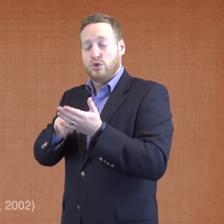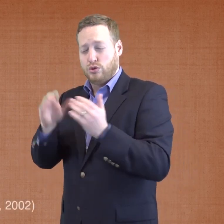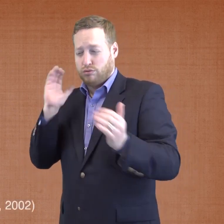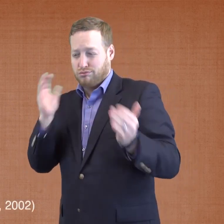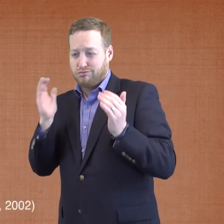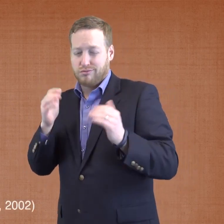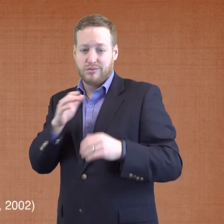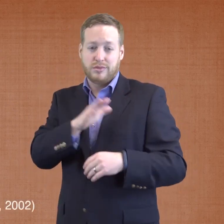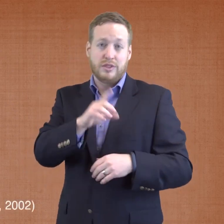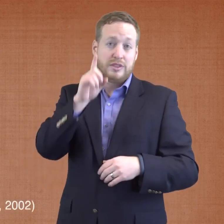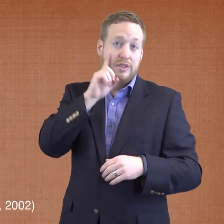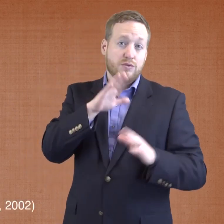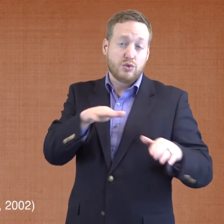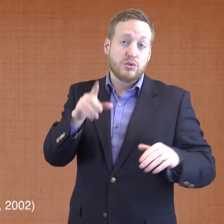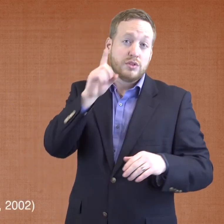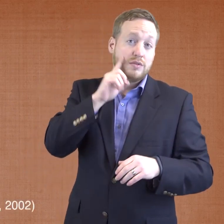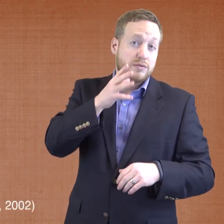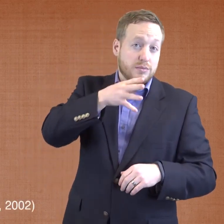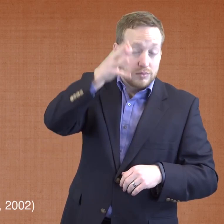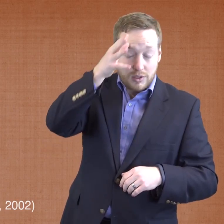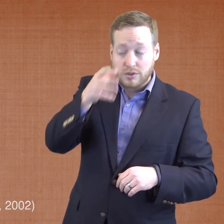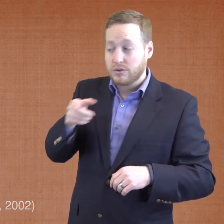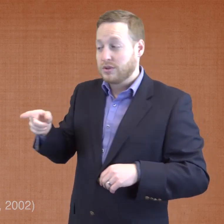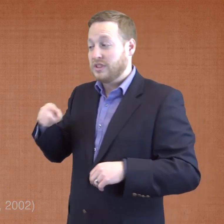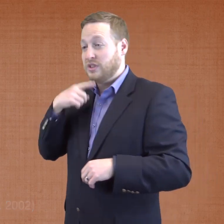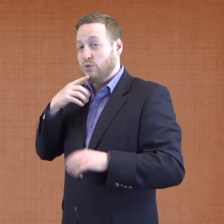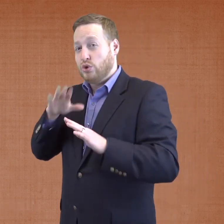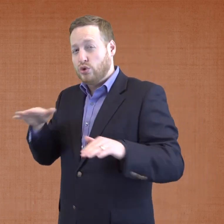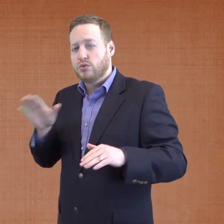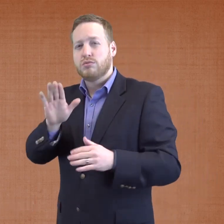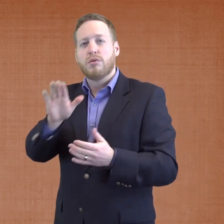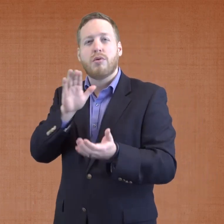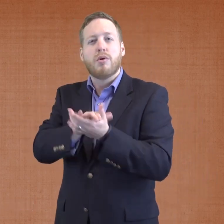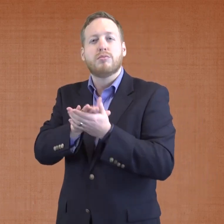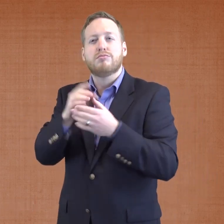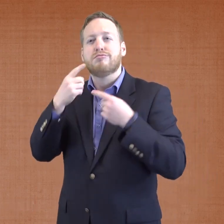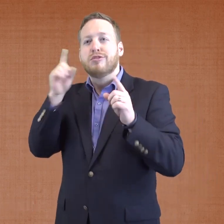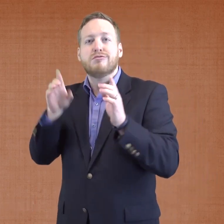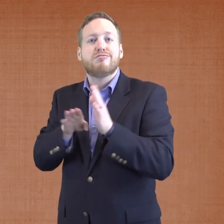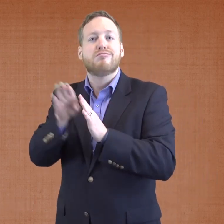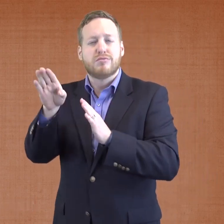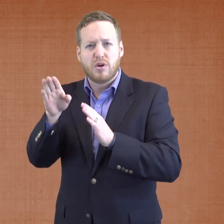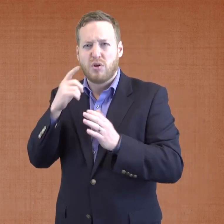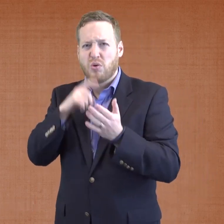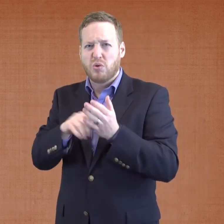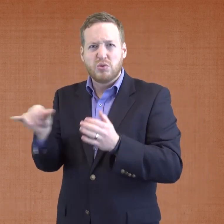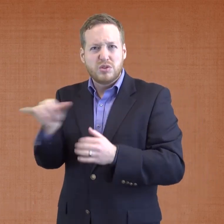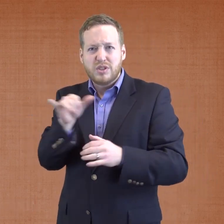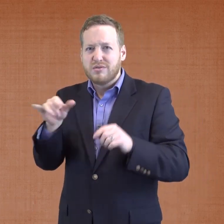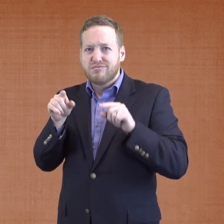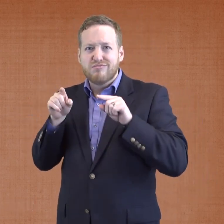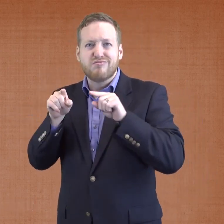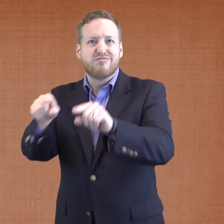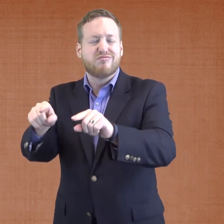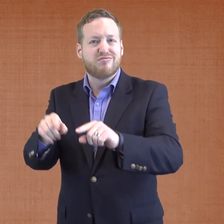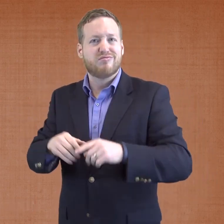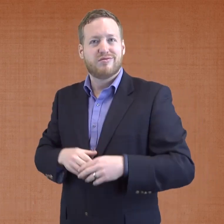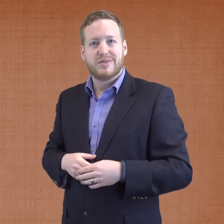Research shows that Deaf children of Deaf parents have similar academic achievement as hearing children.